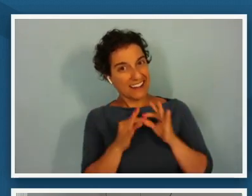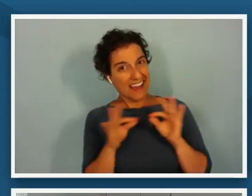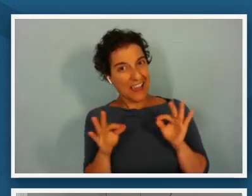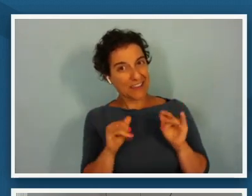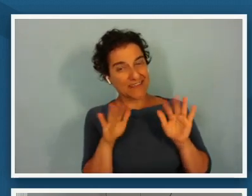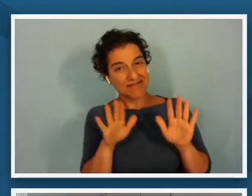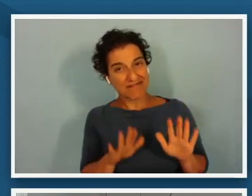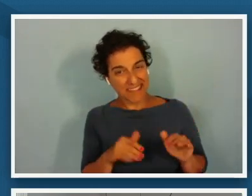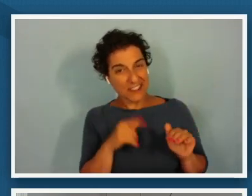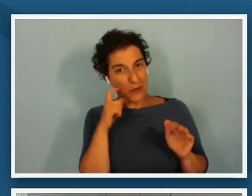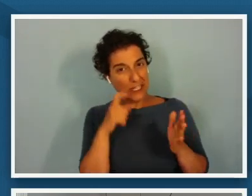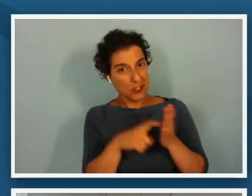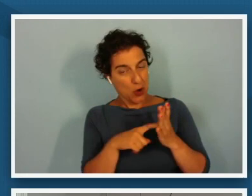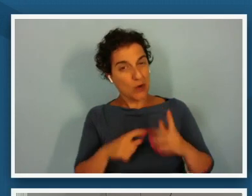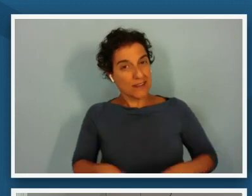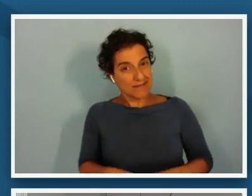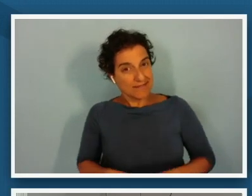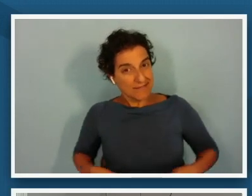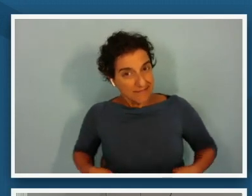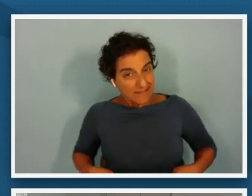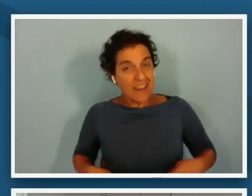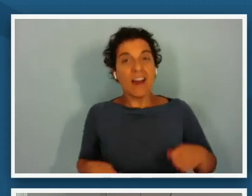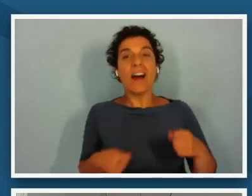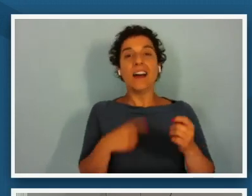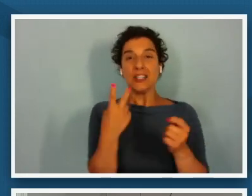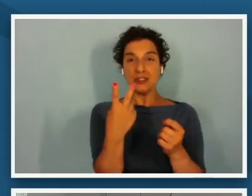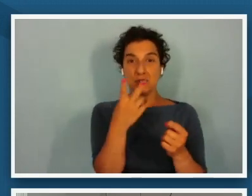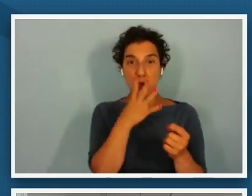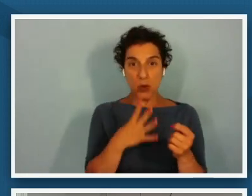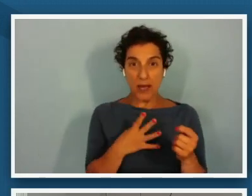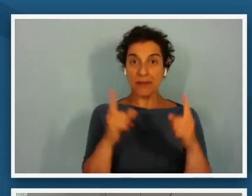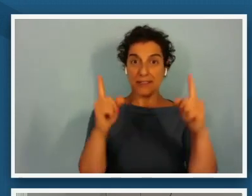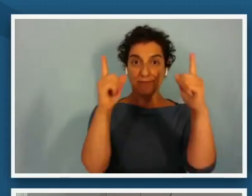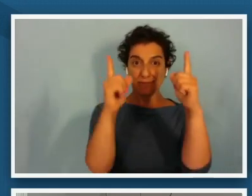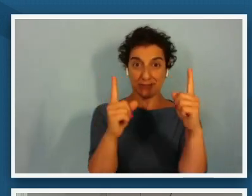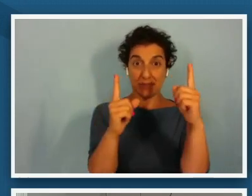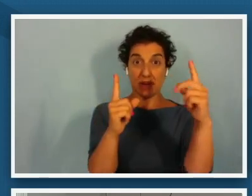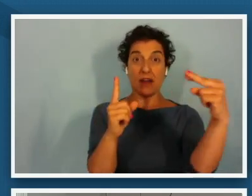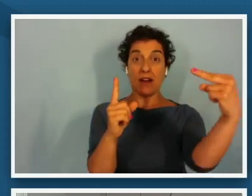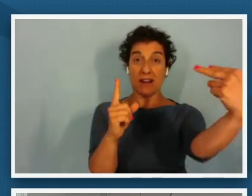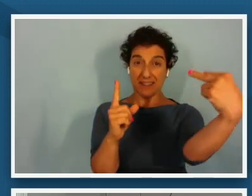apron we're noticing two women and we're